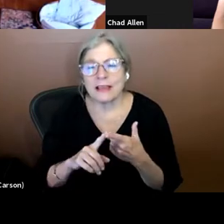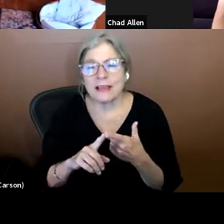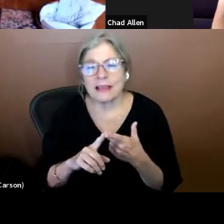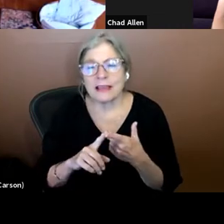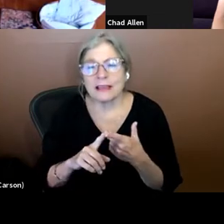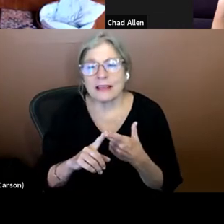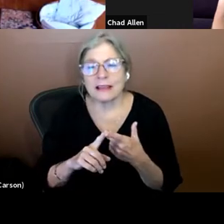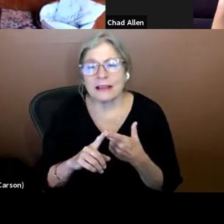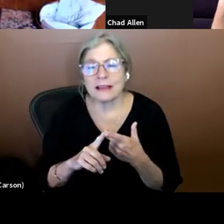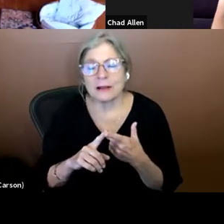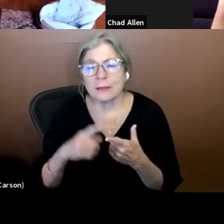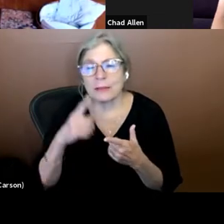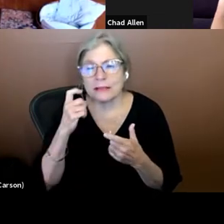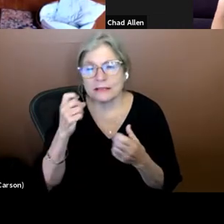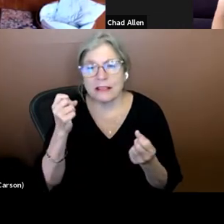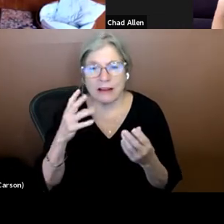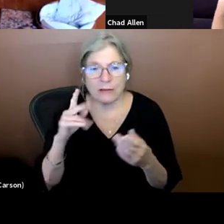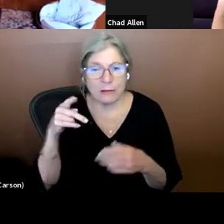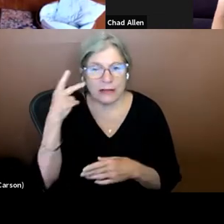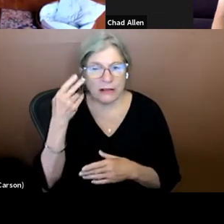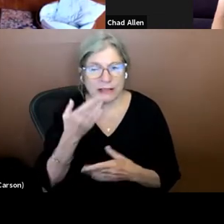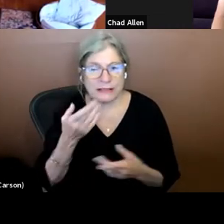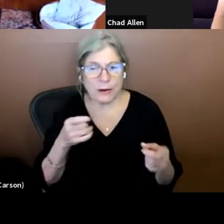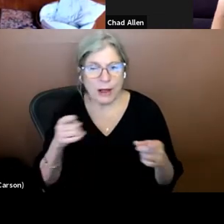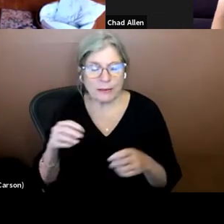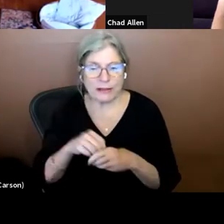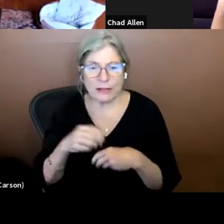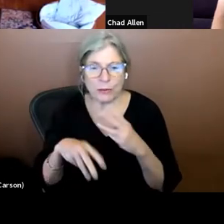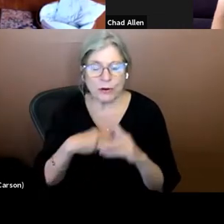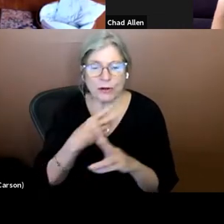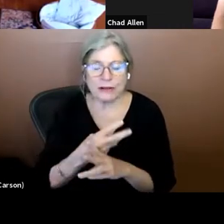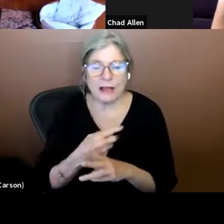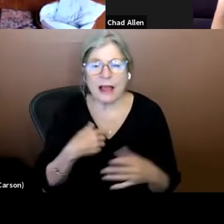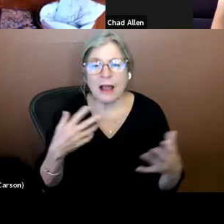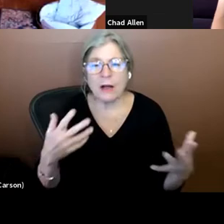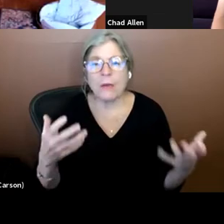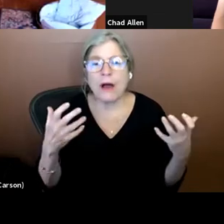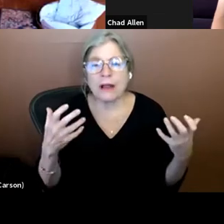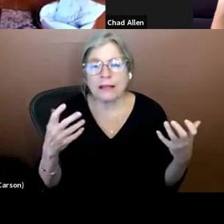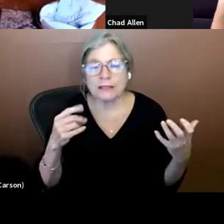political things that were going in the world, I wanted to play with making her